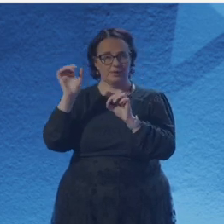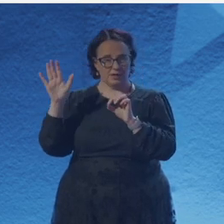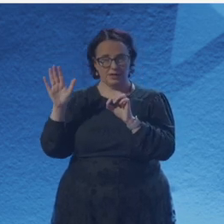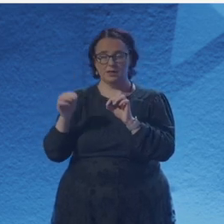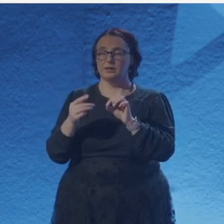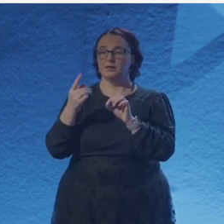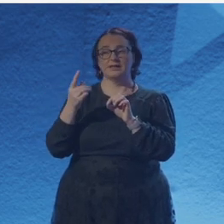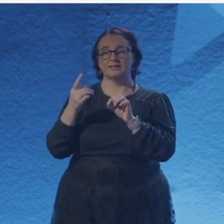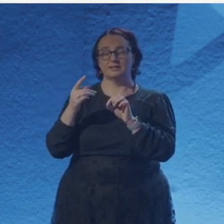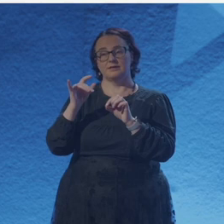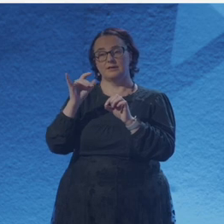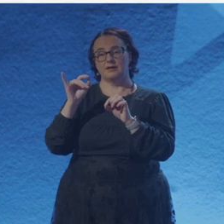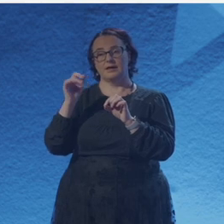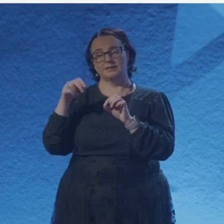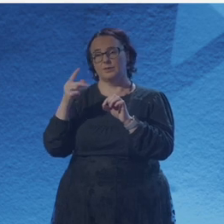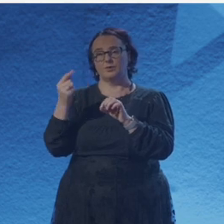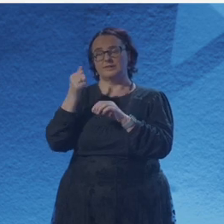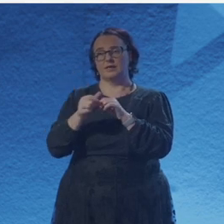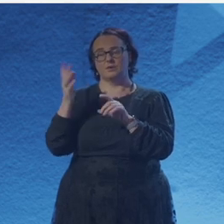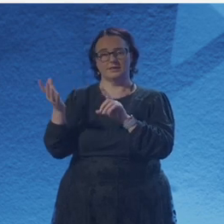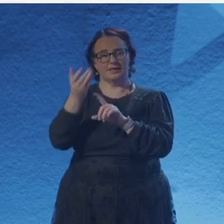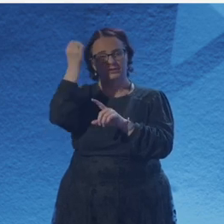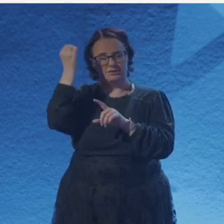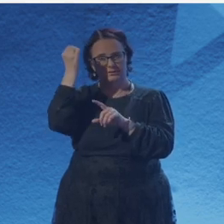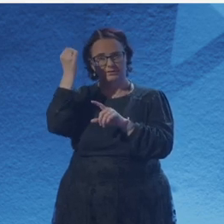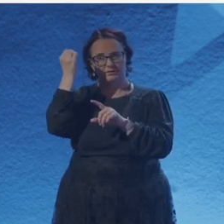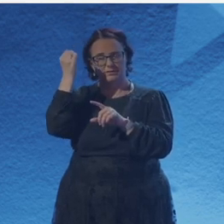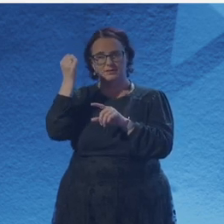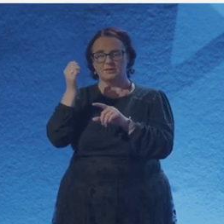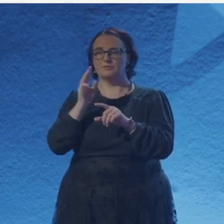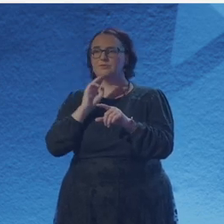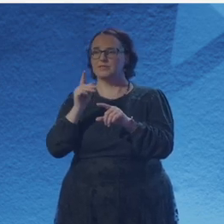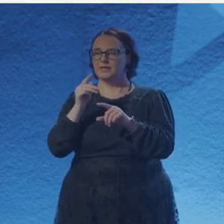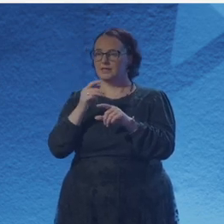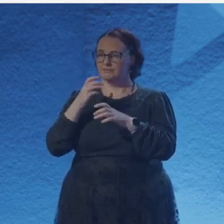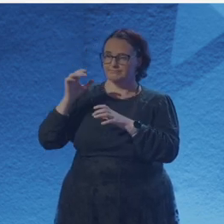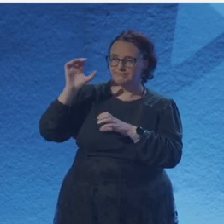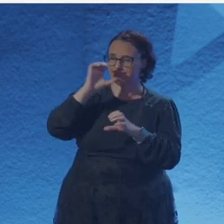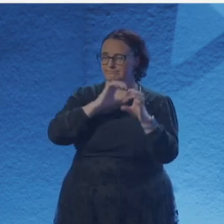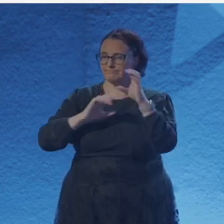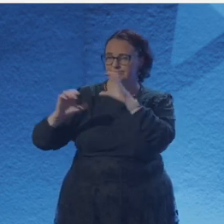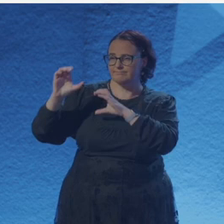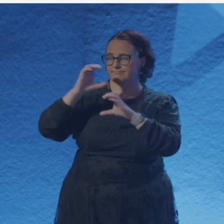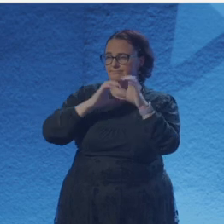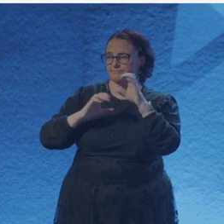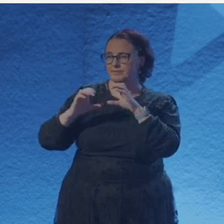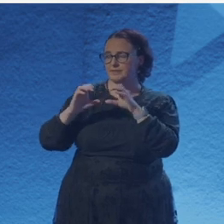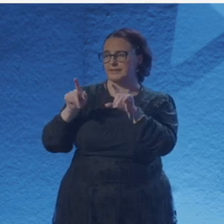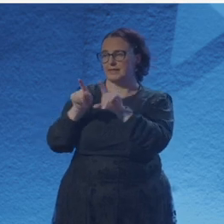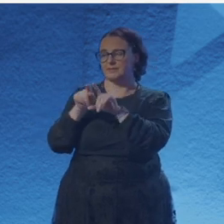upon the origins of that salute that this light was made up of corpuscles,